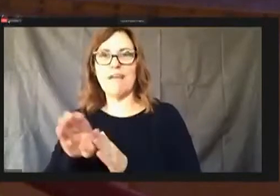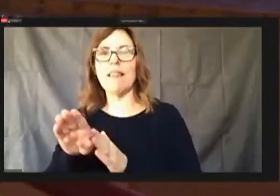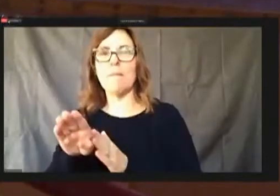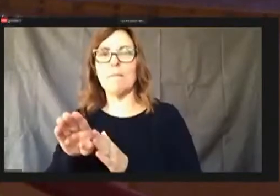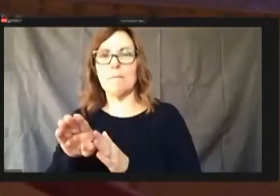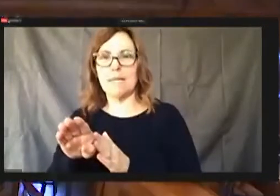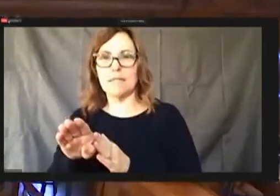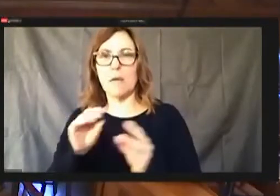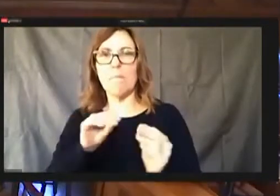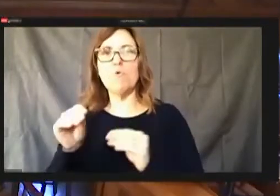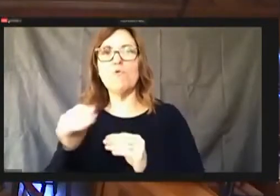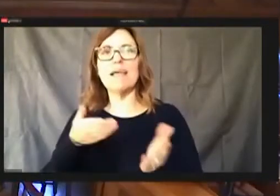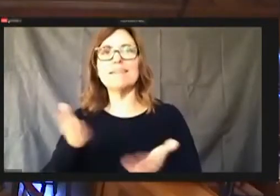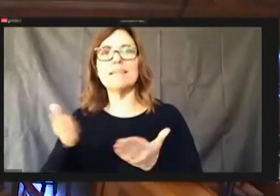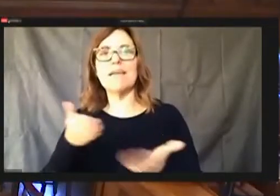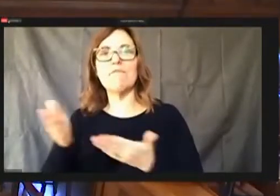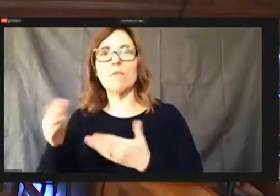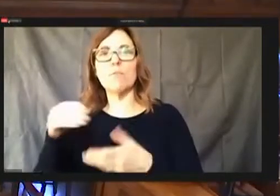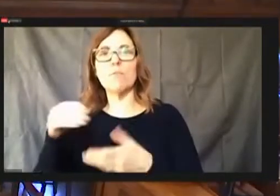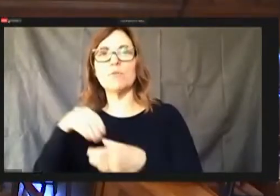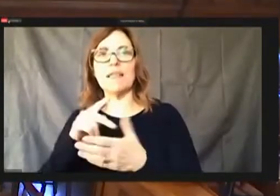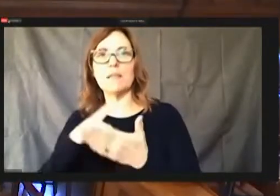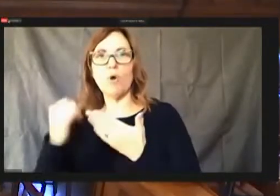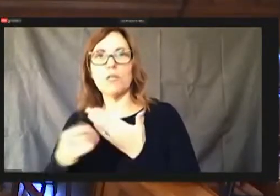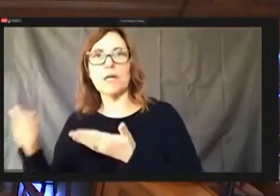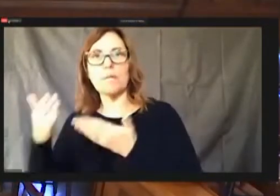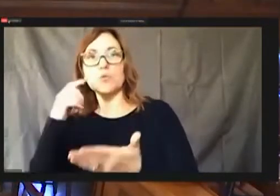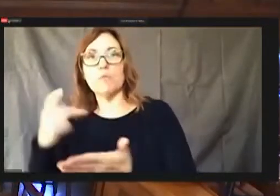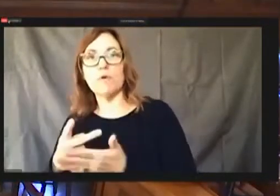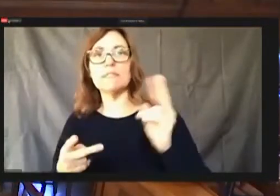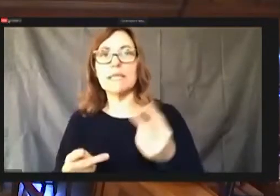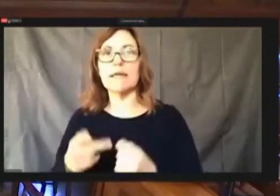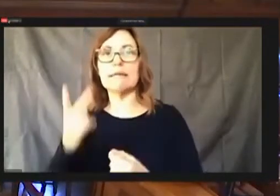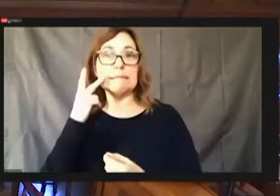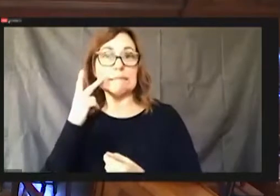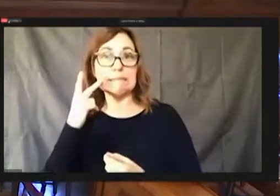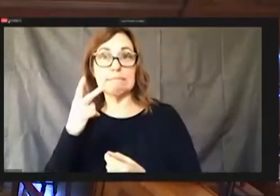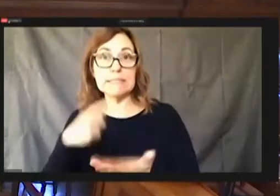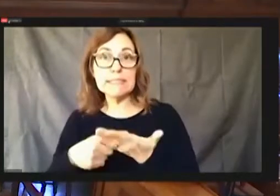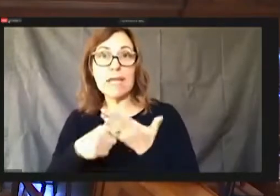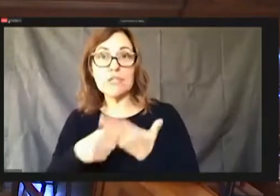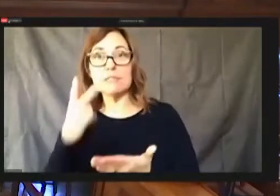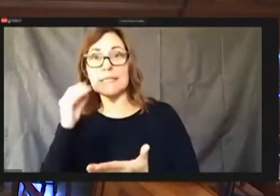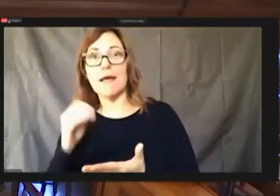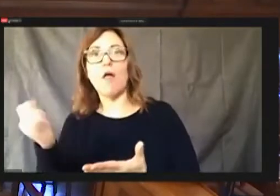to improve discussion. See none. All those in favor say aye. Aye.